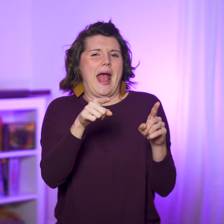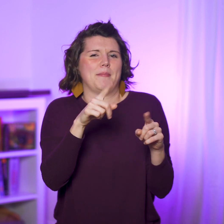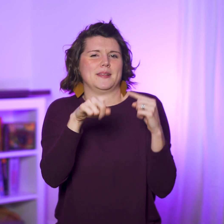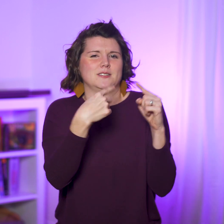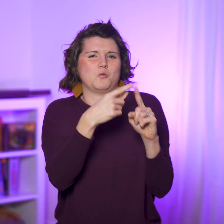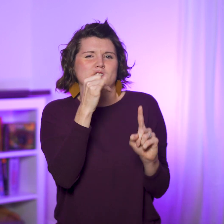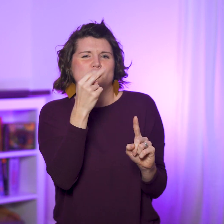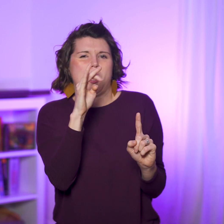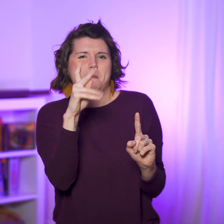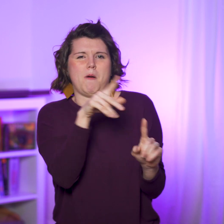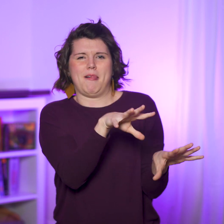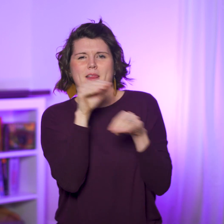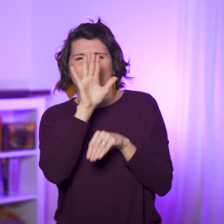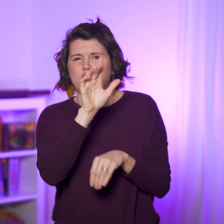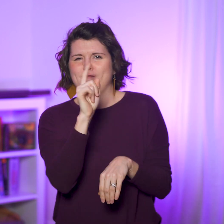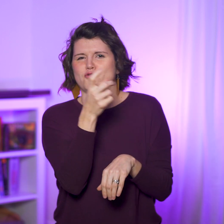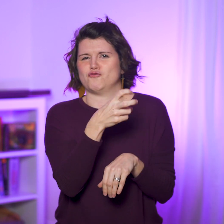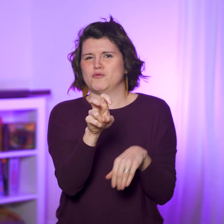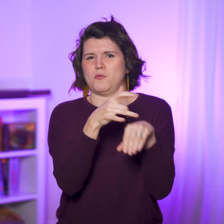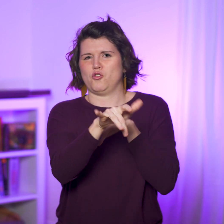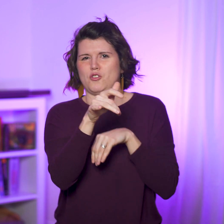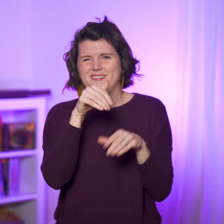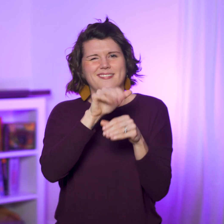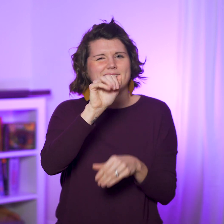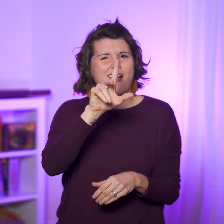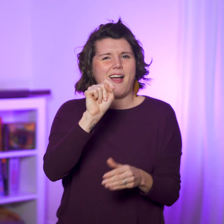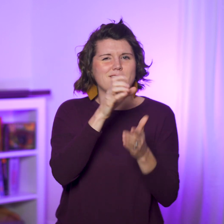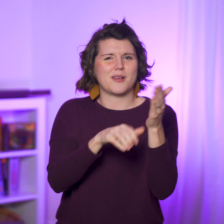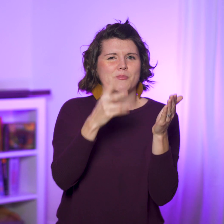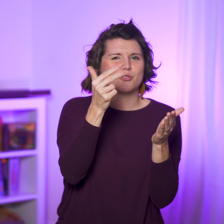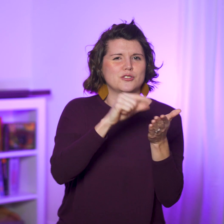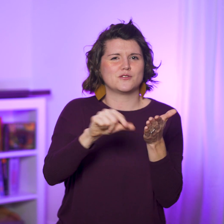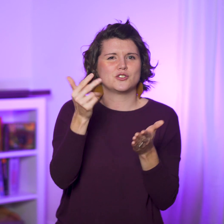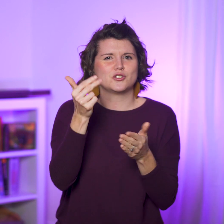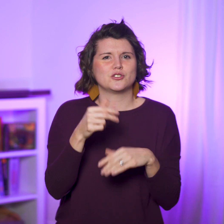when John Mark left their first trip early (Acts 13:13),